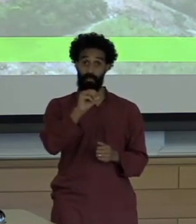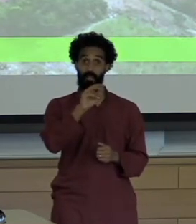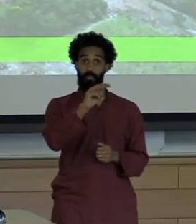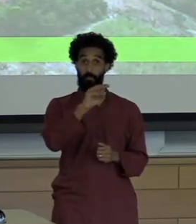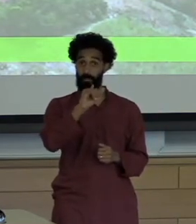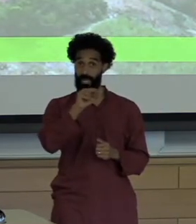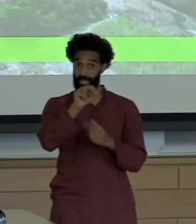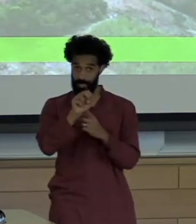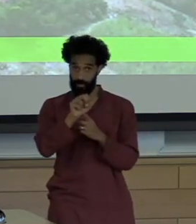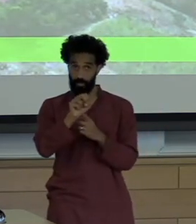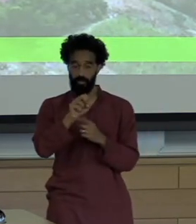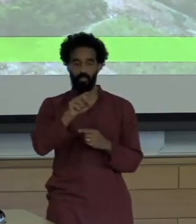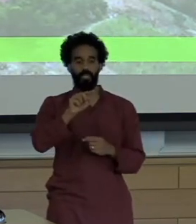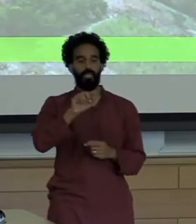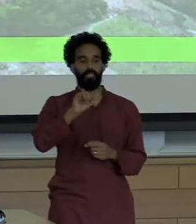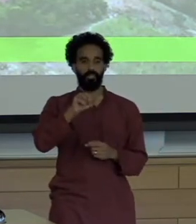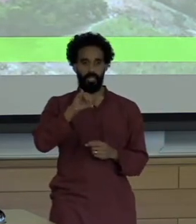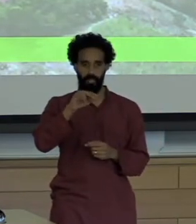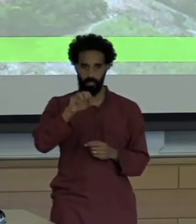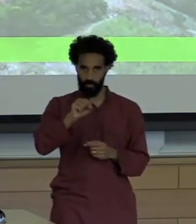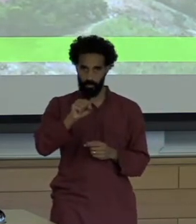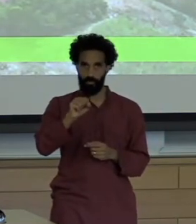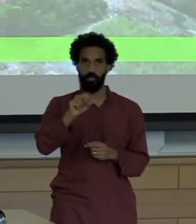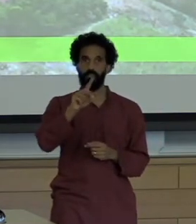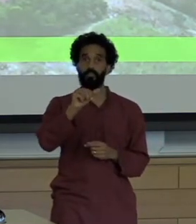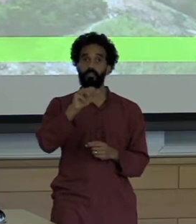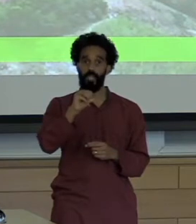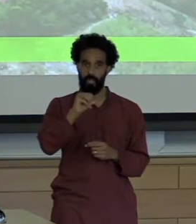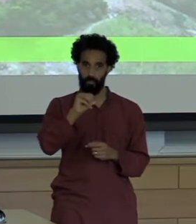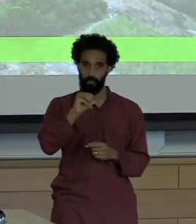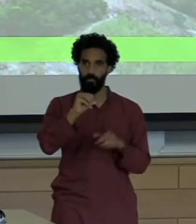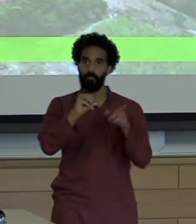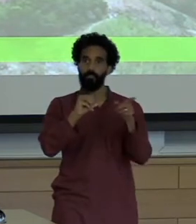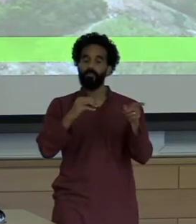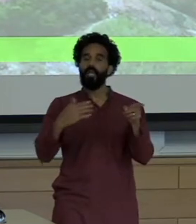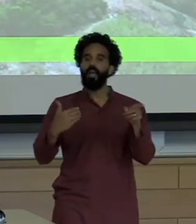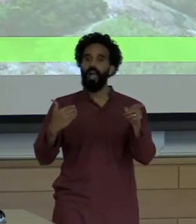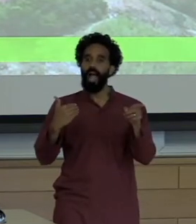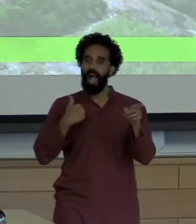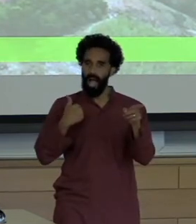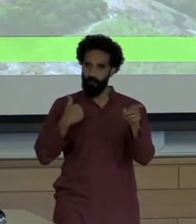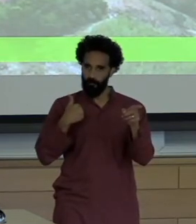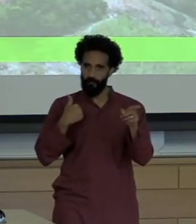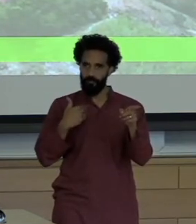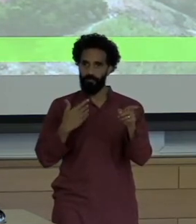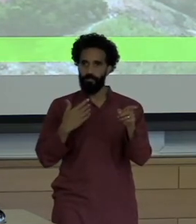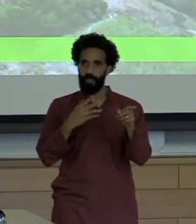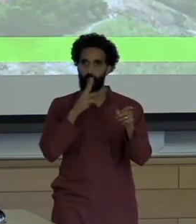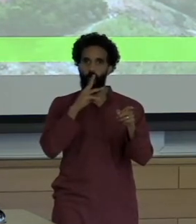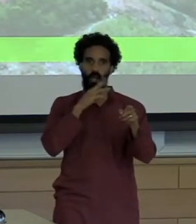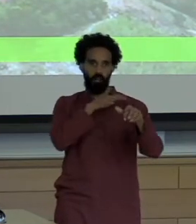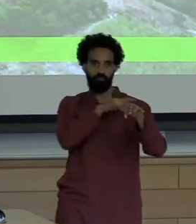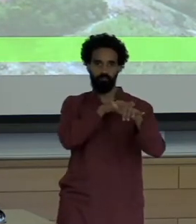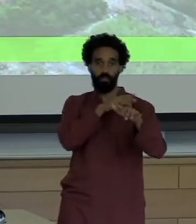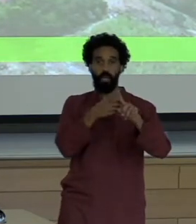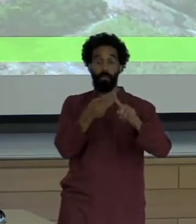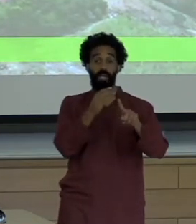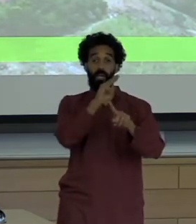Tailings dam that contained the deject of the iron ore mine operated by Valley